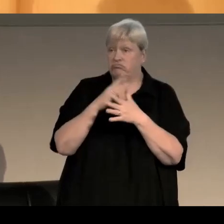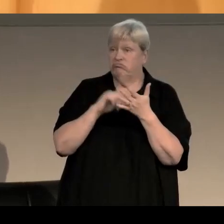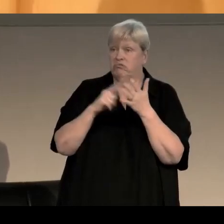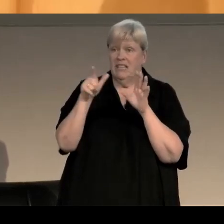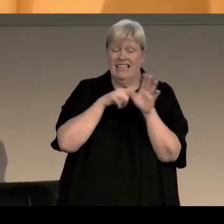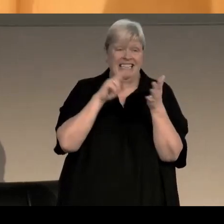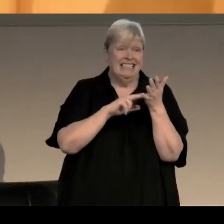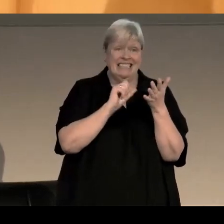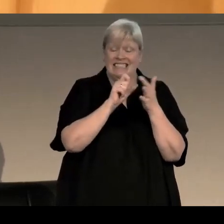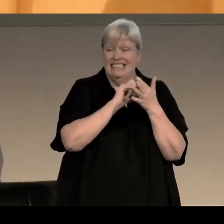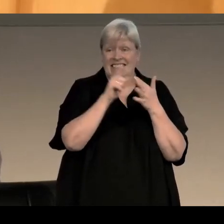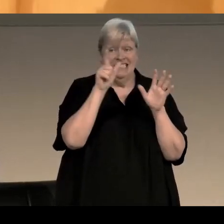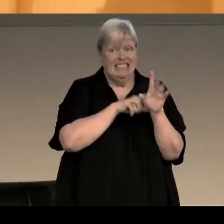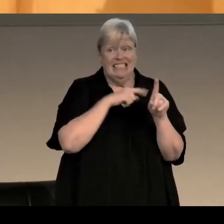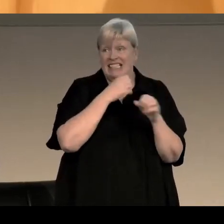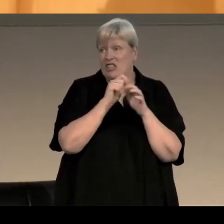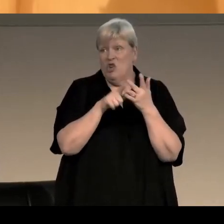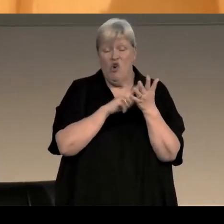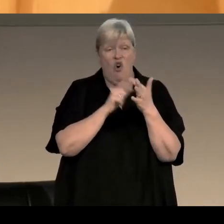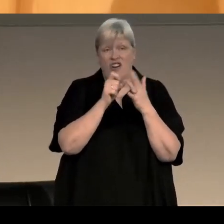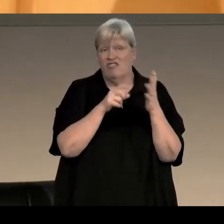I knew they'd never be picked up by a mainstream commercial publisher,